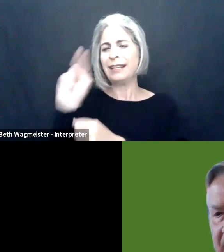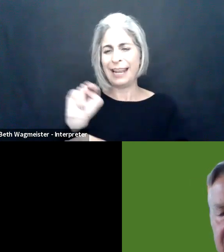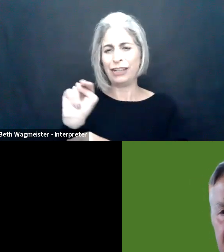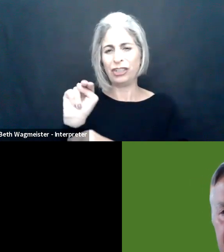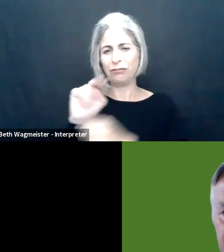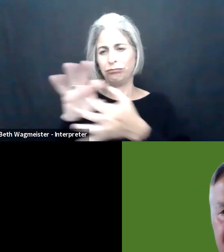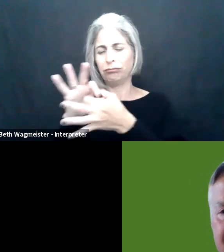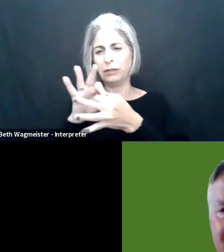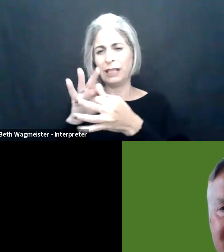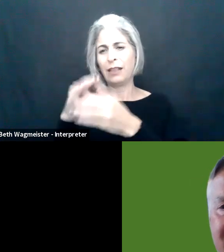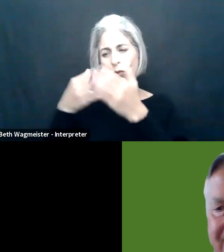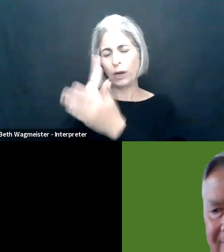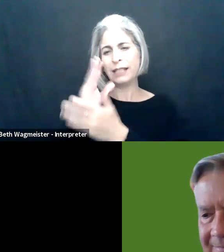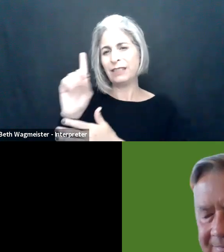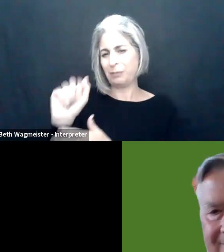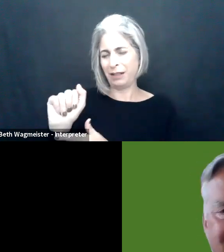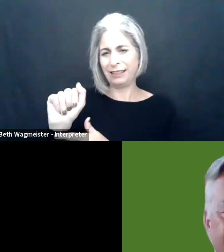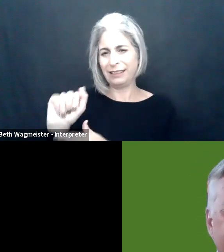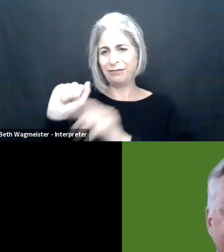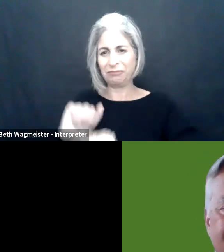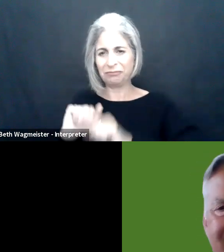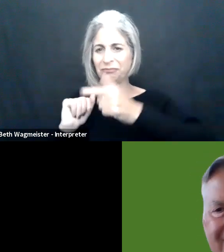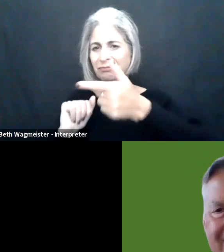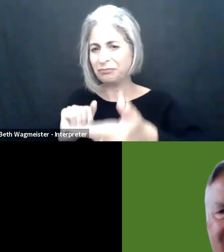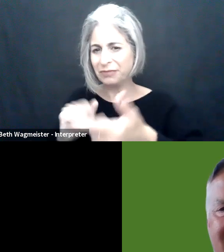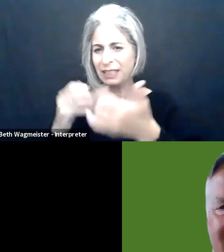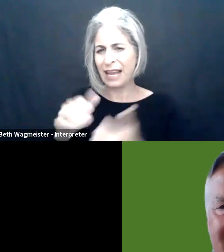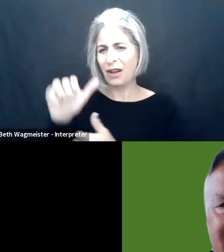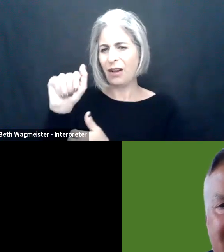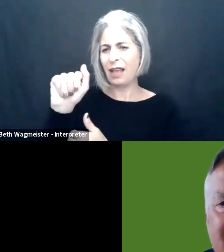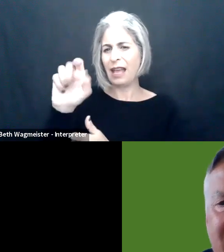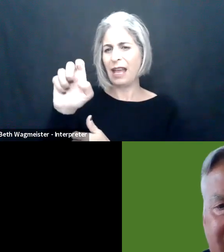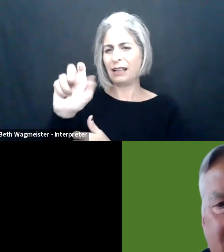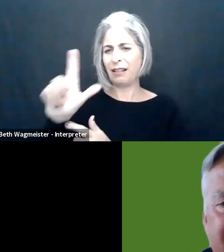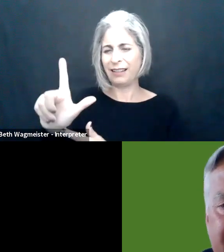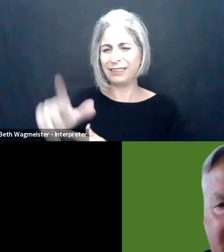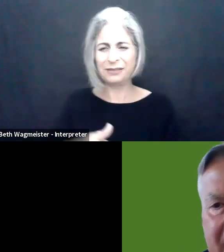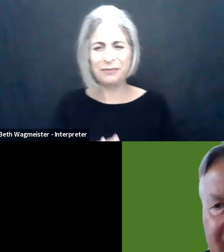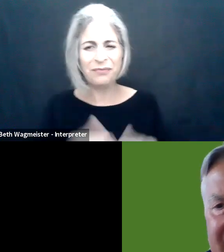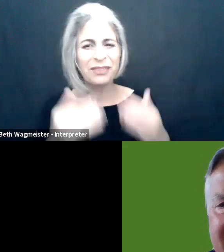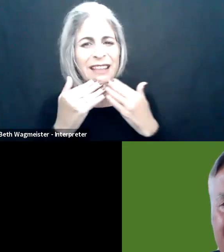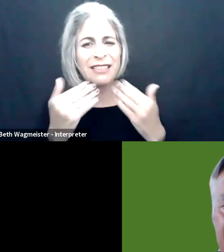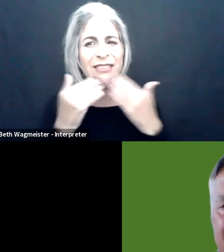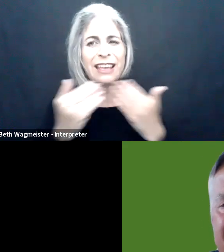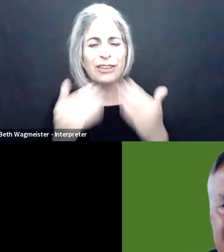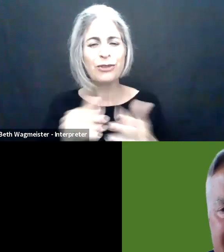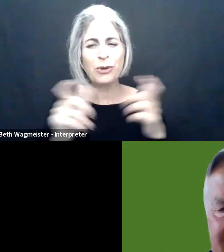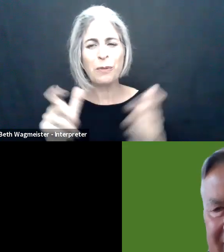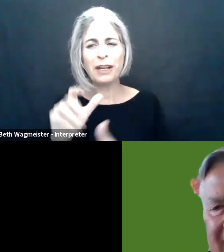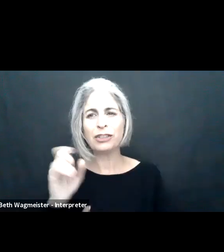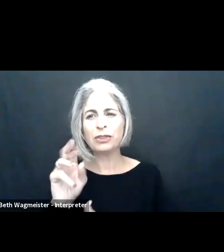But in 2006 he started G3ict to support the United Nations -- rights for persons with disabilities.